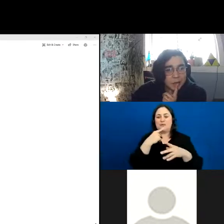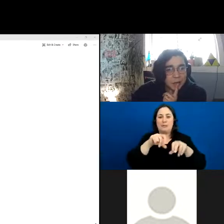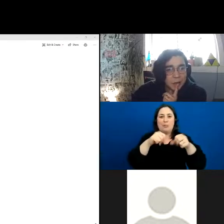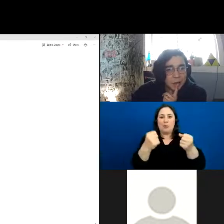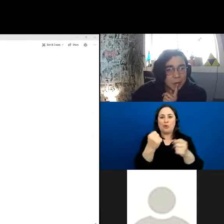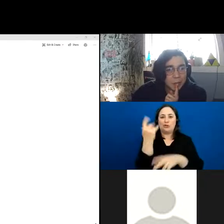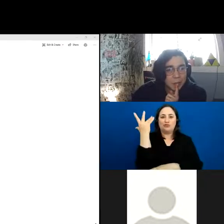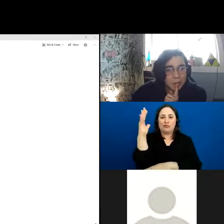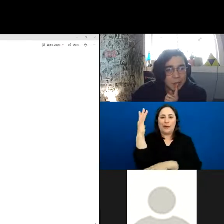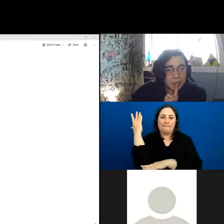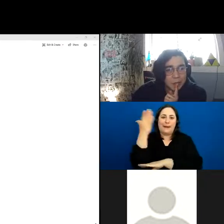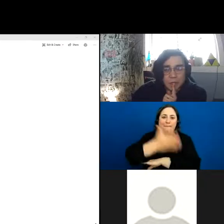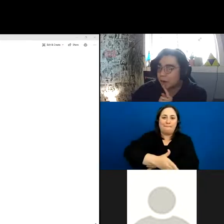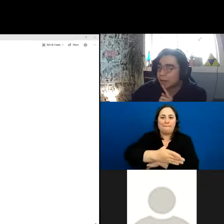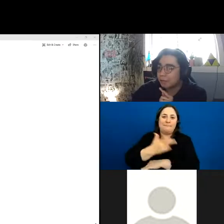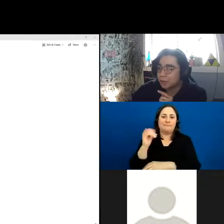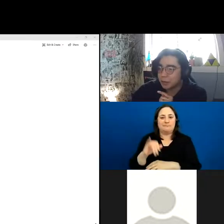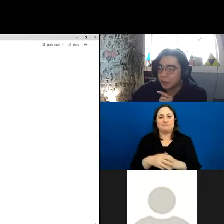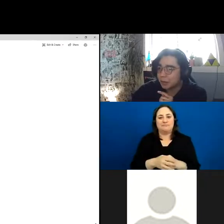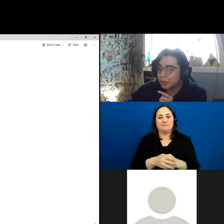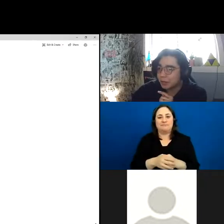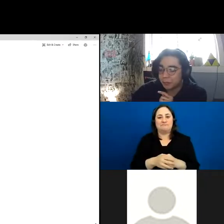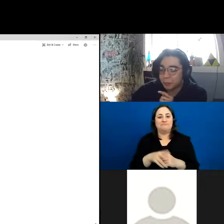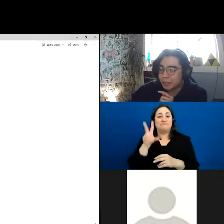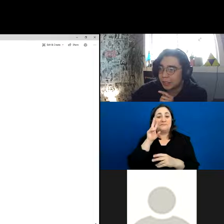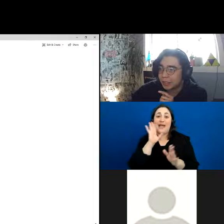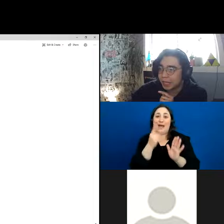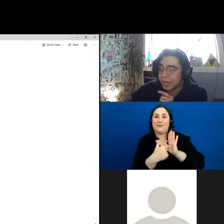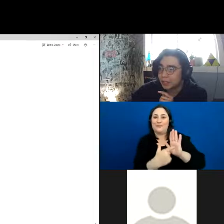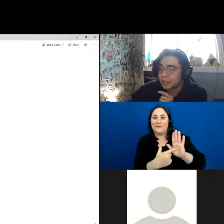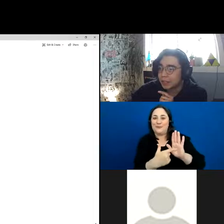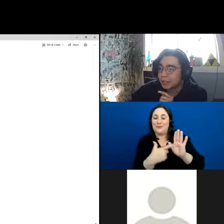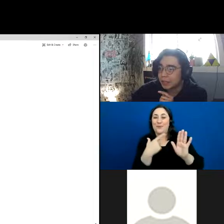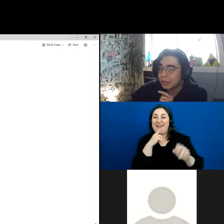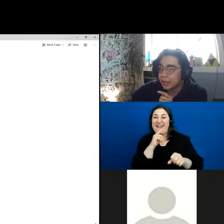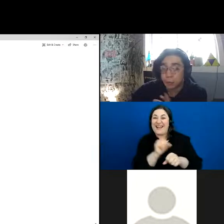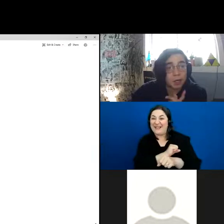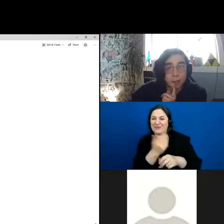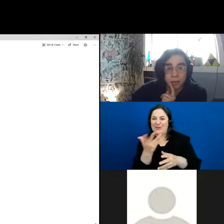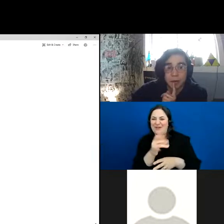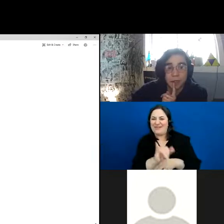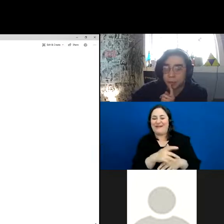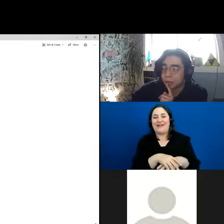So alright, we’ll show you what it actually is. There were a couple that were actually pretty